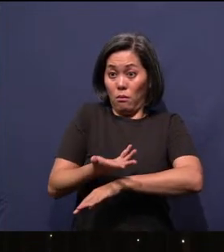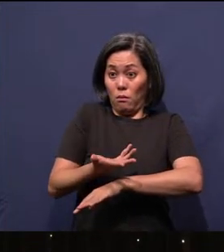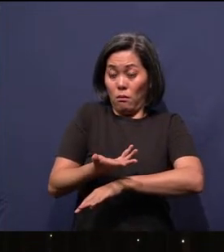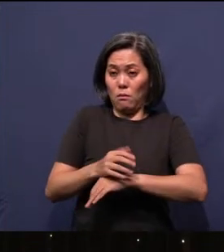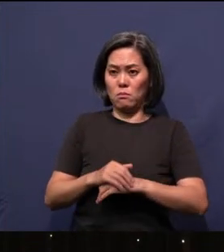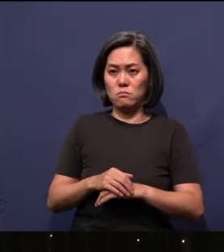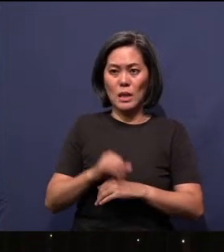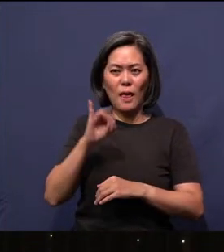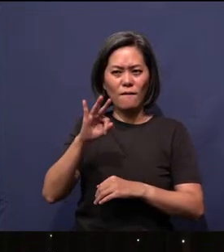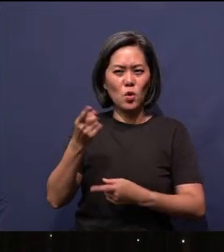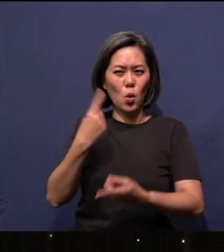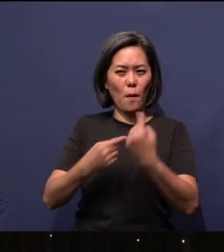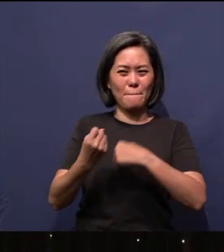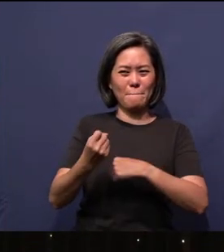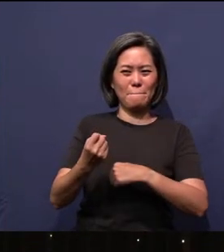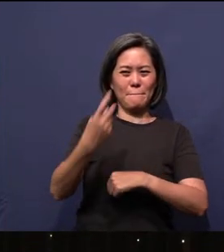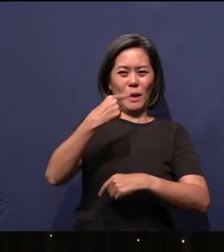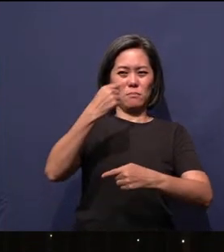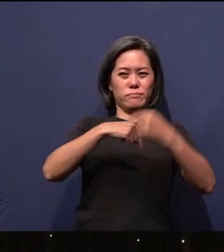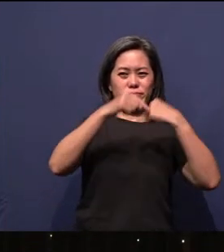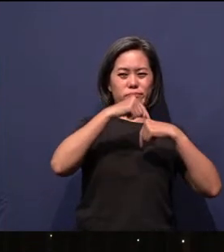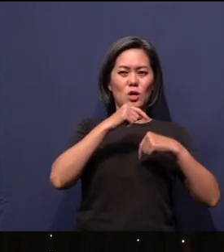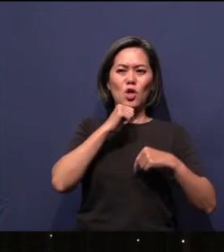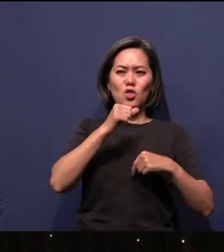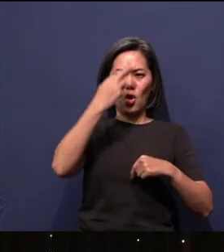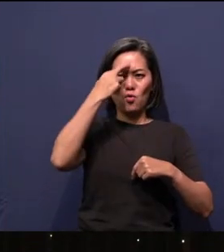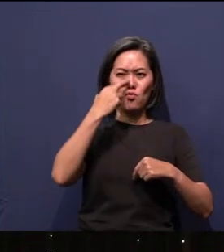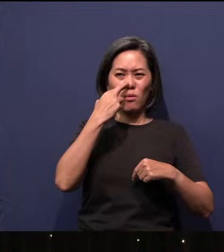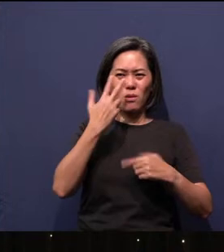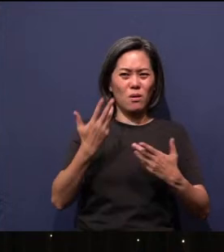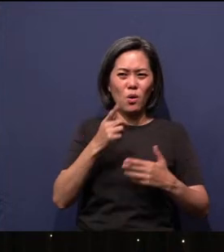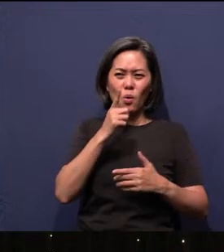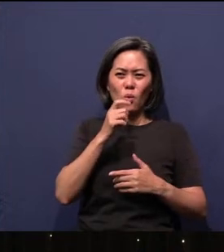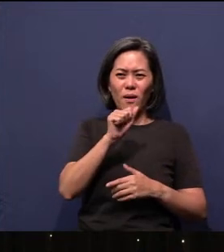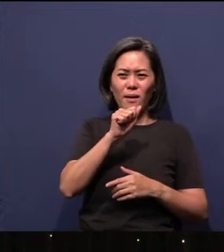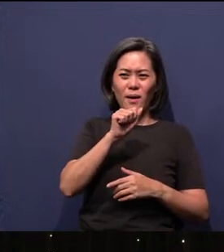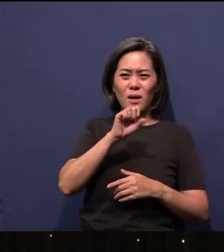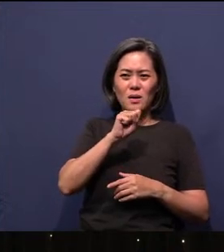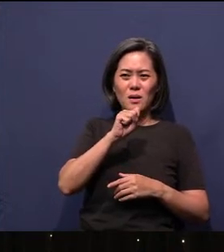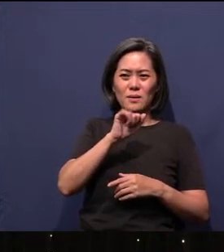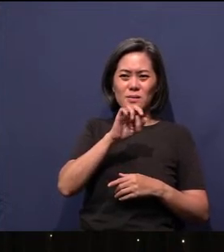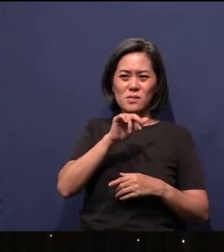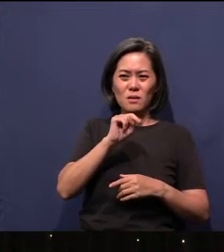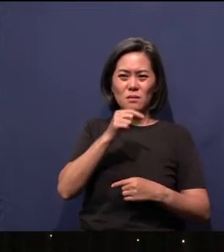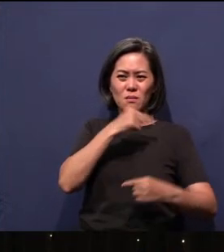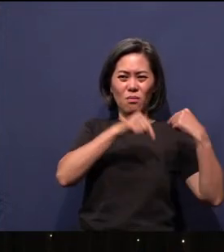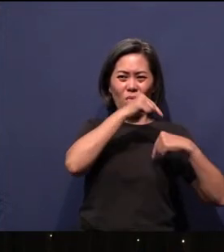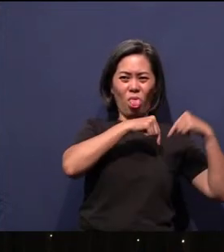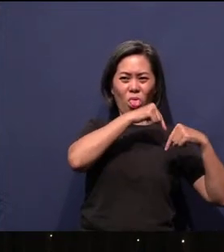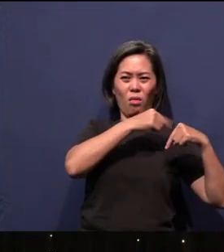If you want to go back before that, if not the Roman Empire, then what? The Assyrian Empire? If not the Assyrian, how much further you want to go back? The